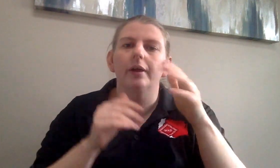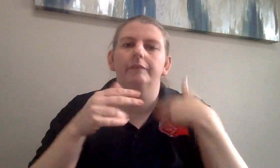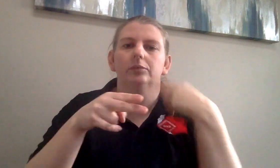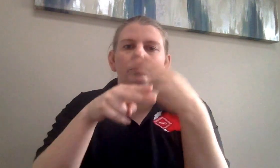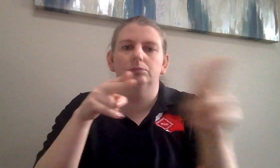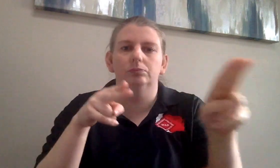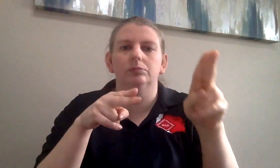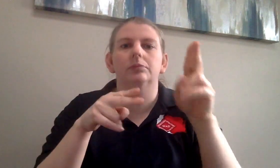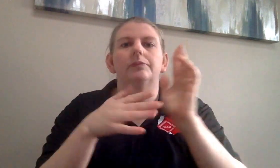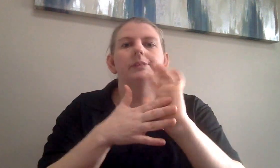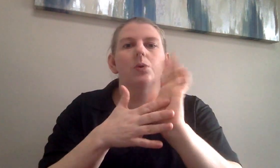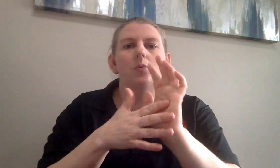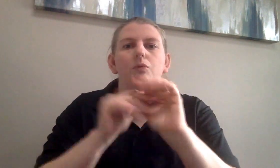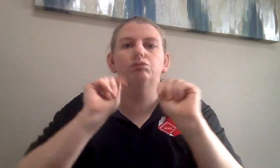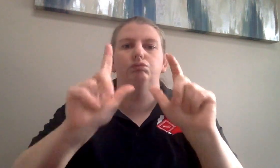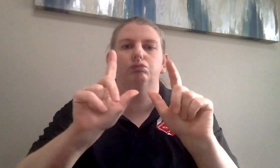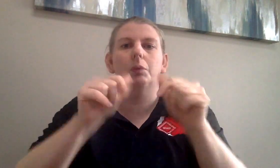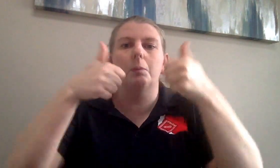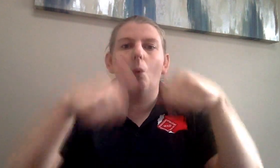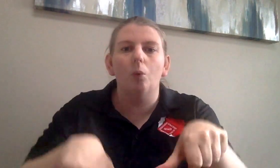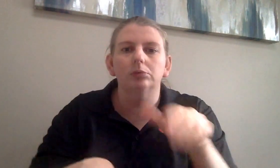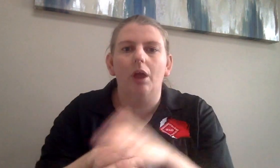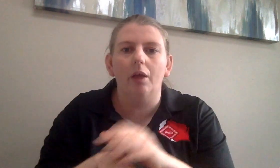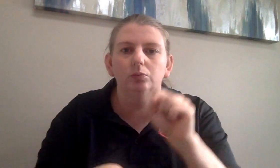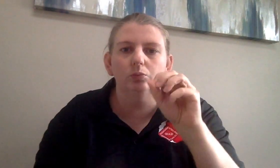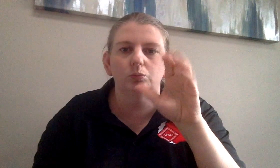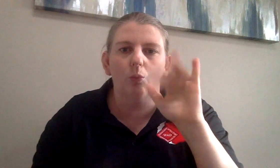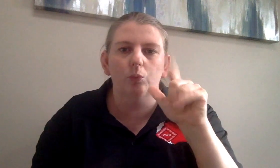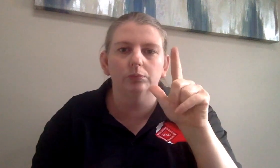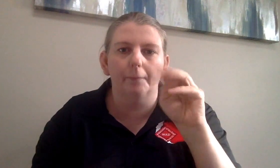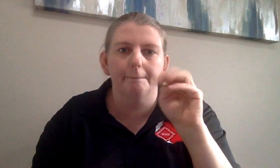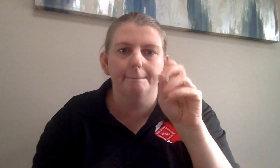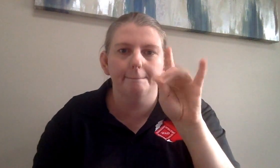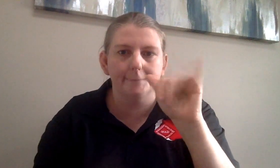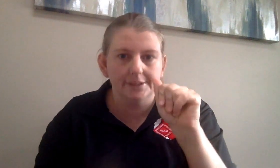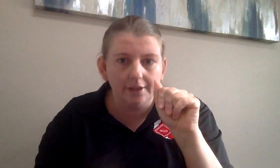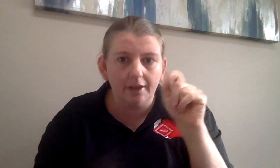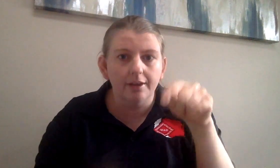There will be brief spotlight video of a deaf youth from Wisconsin that will be posted on Social Media.